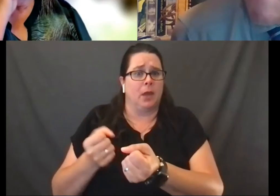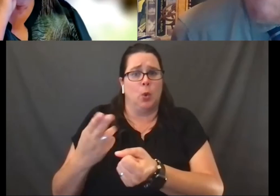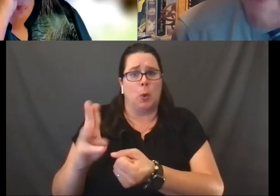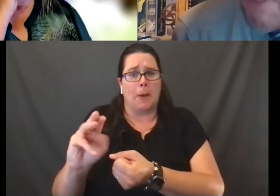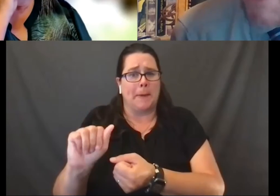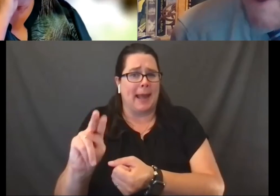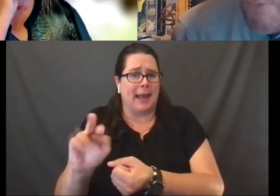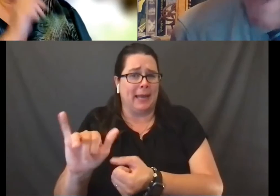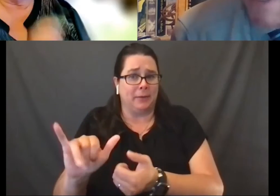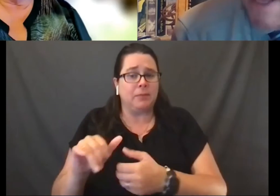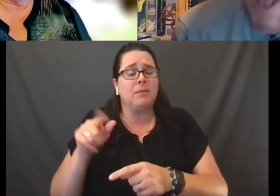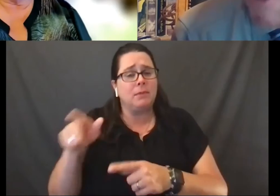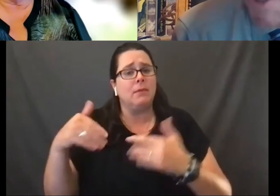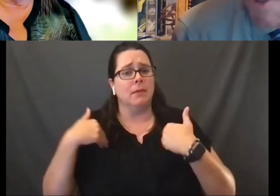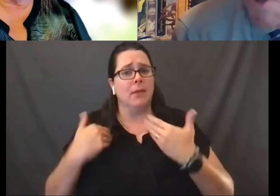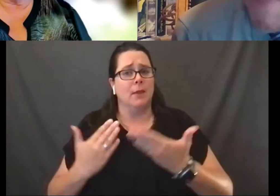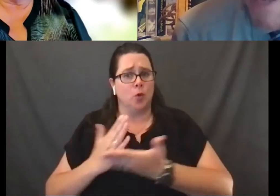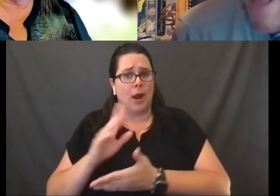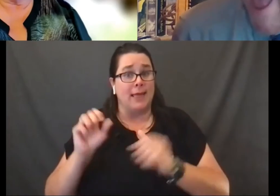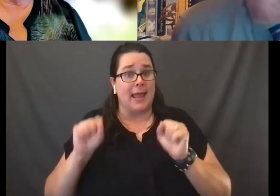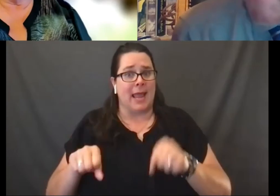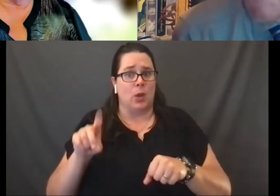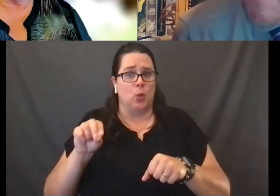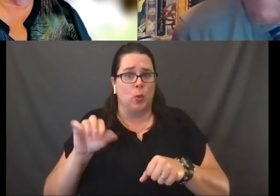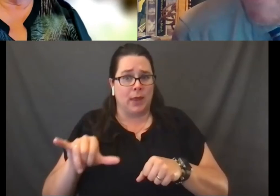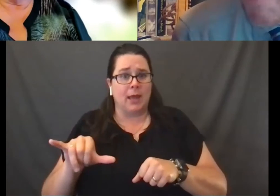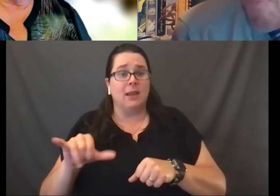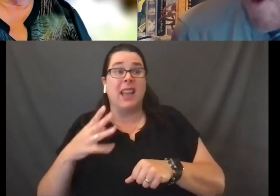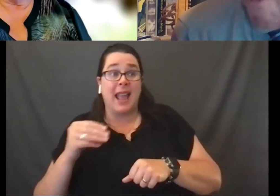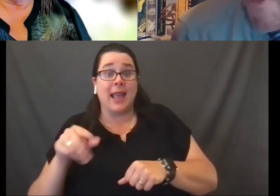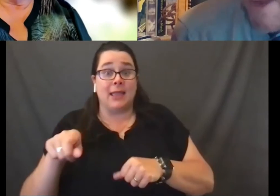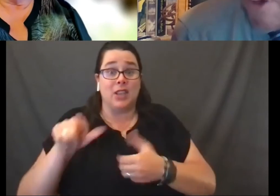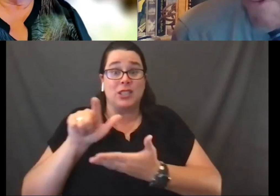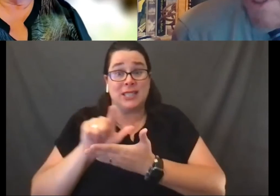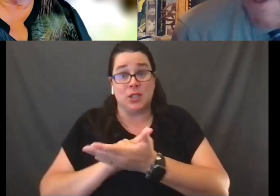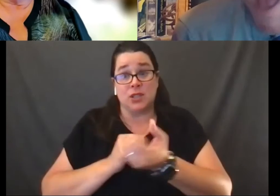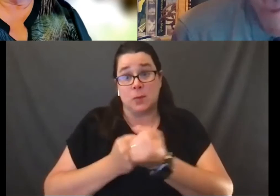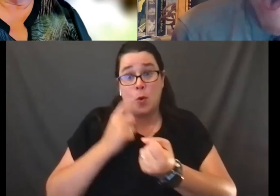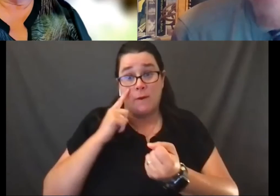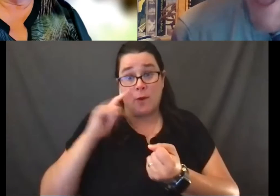They've got the right in capacity to do that. And there's legal support for that notion.